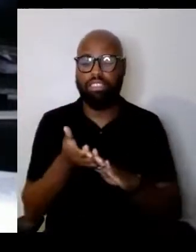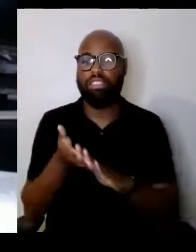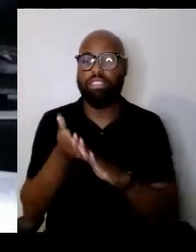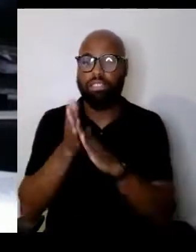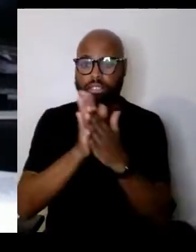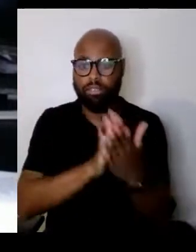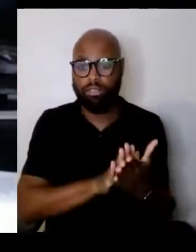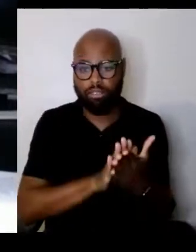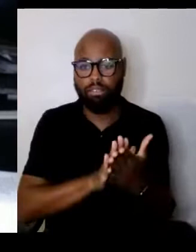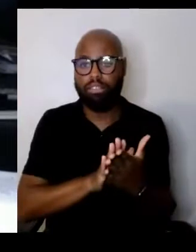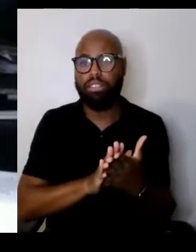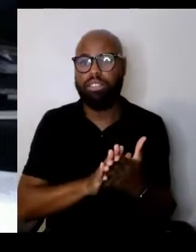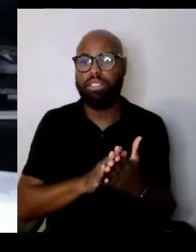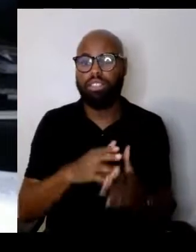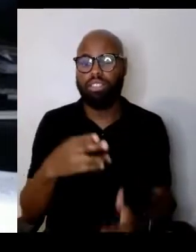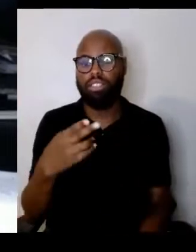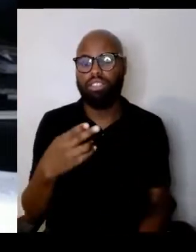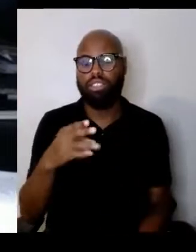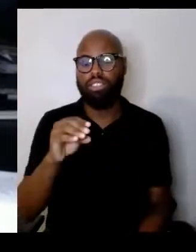a hostile group.